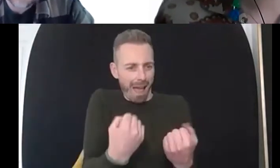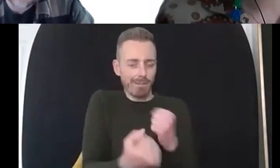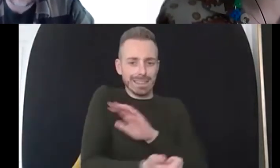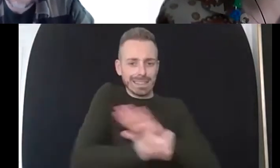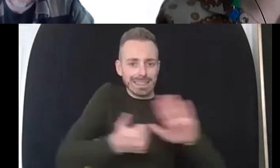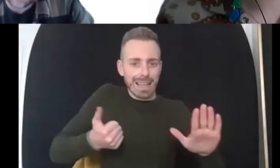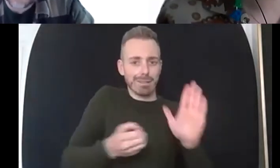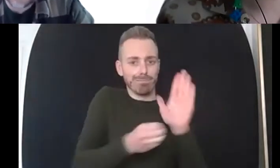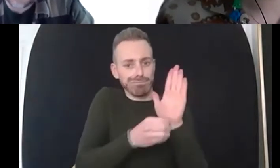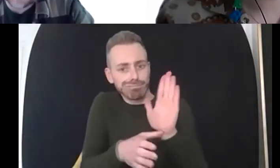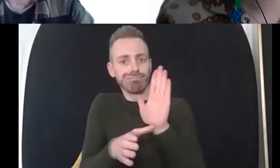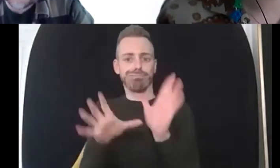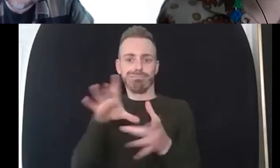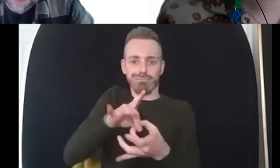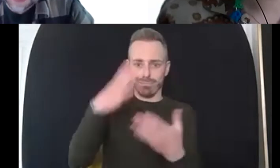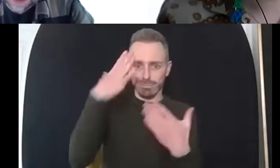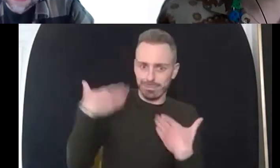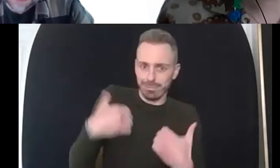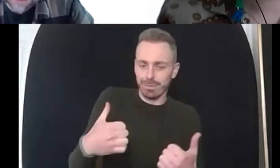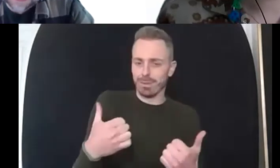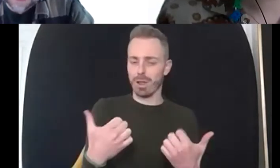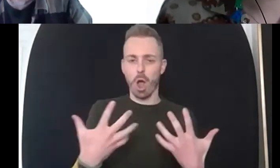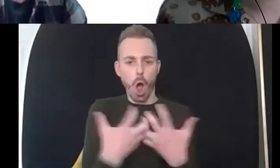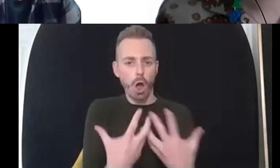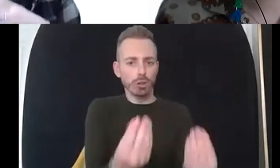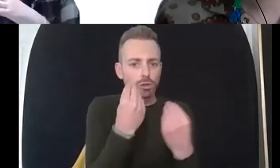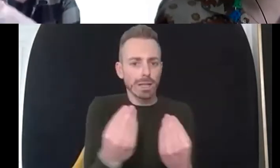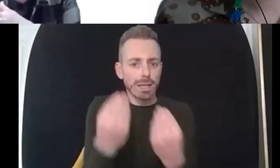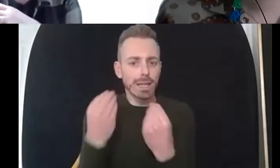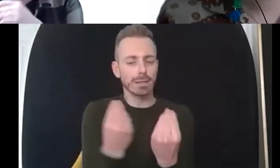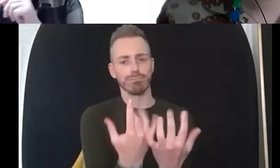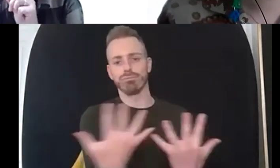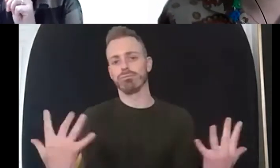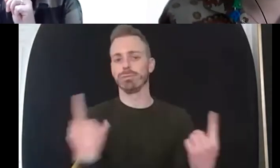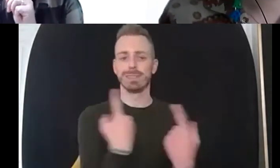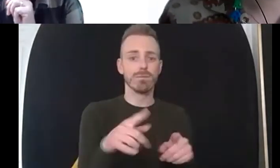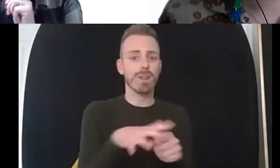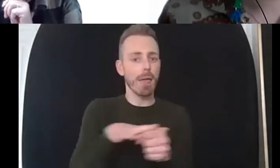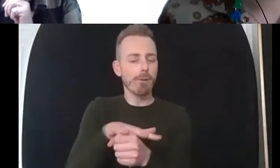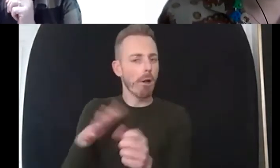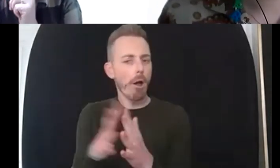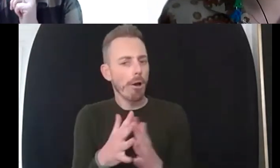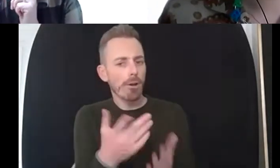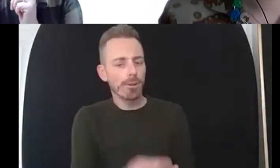so yeah so i think kind of um i i then went on to training i was particularly interested in